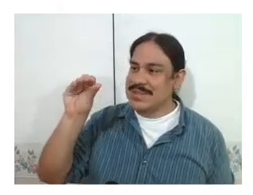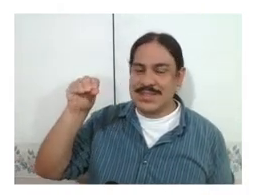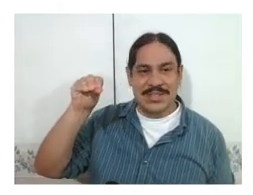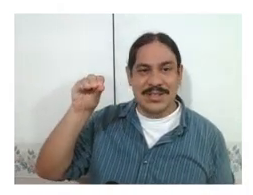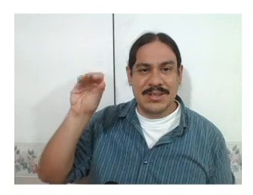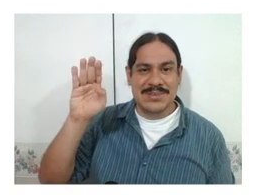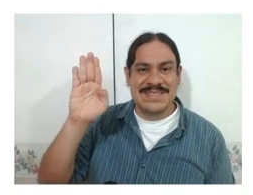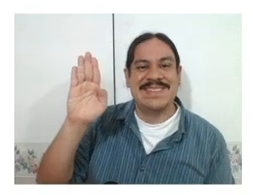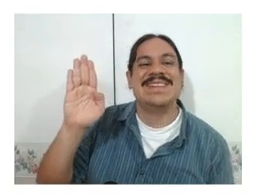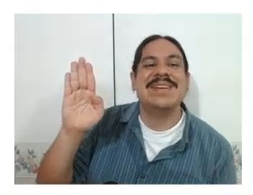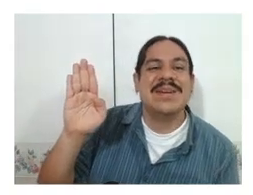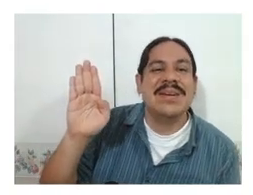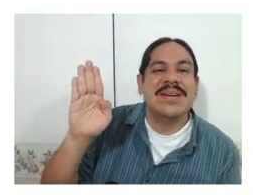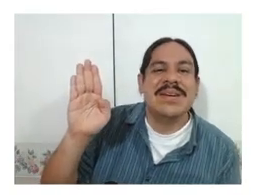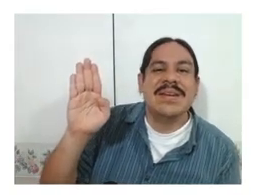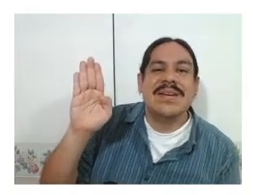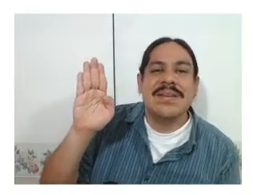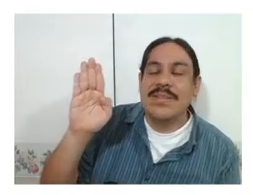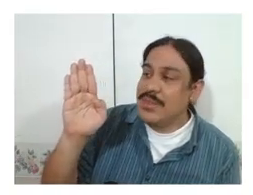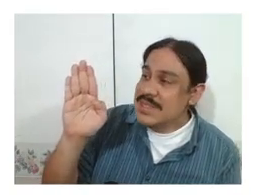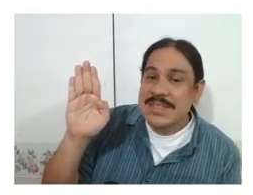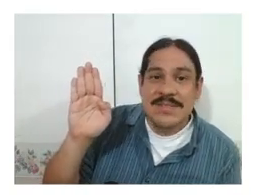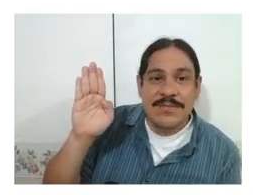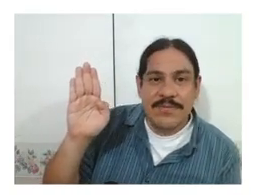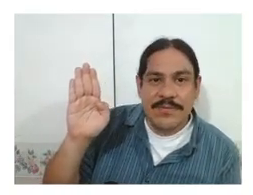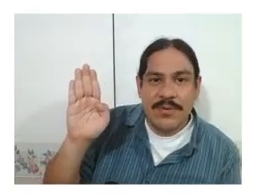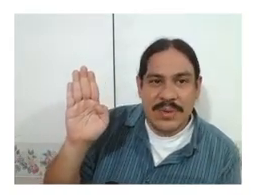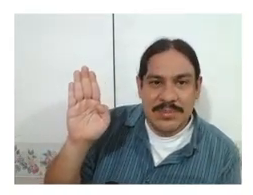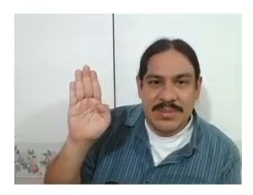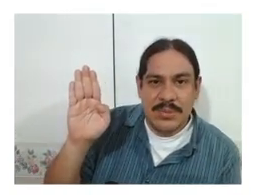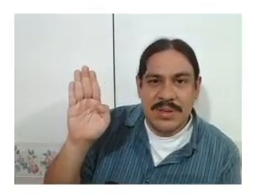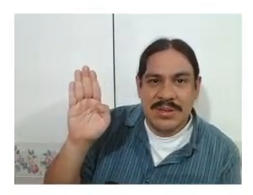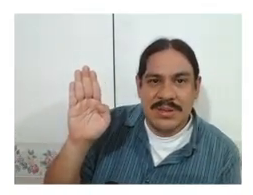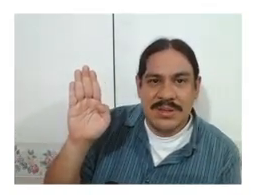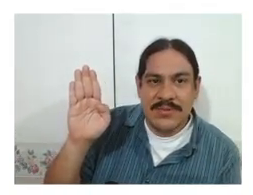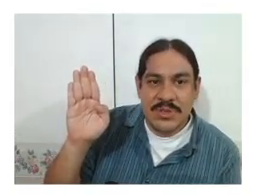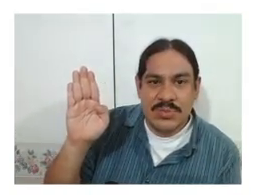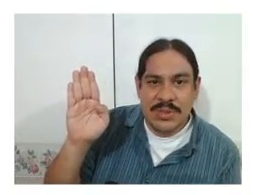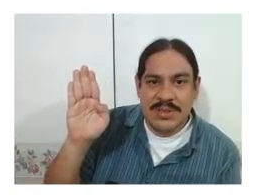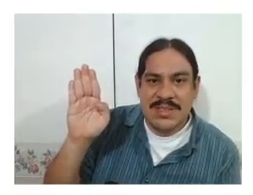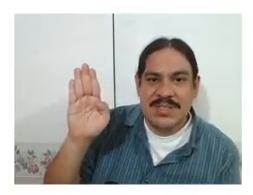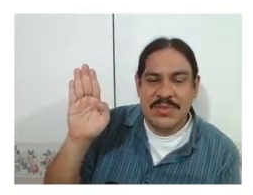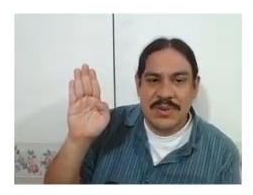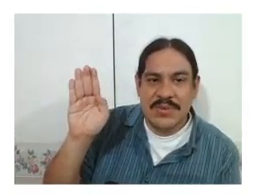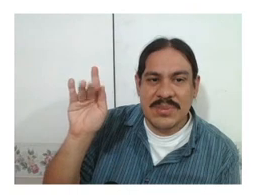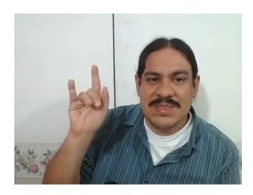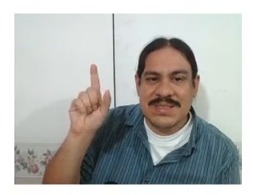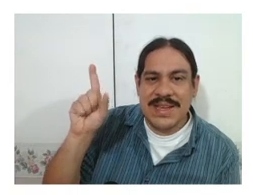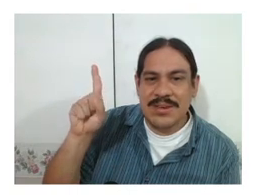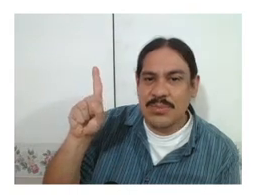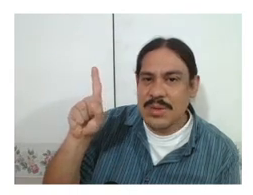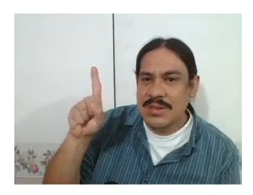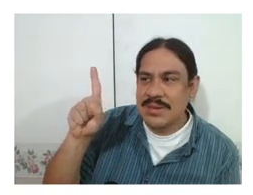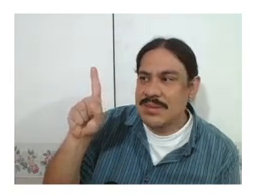it's not closed. this phoneme, the one...the first one is